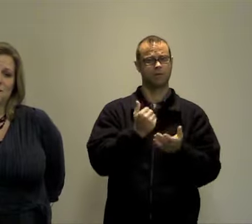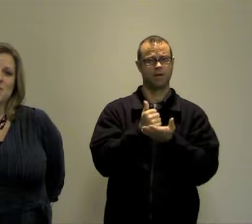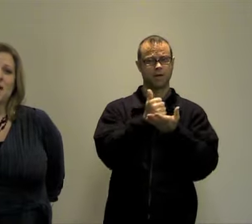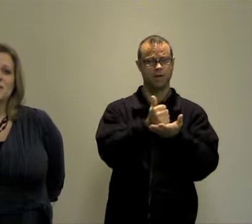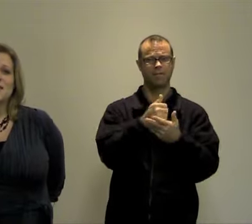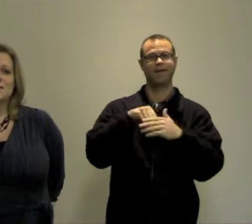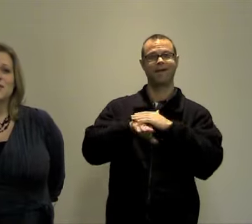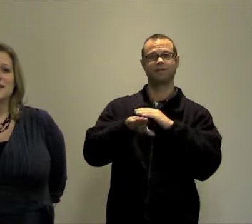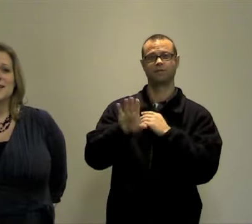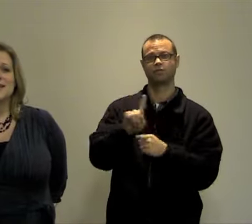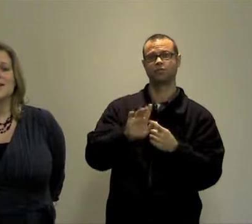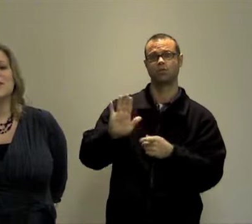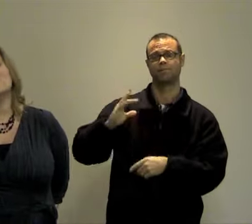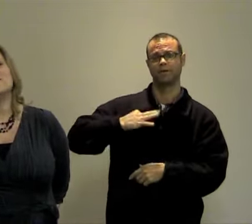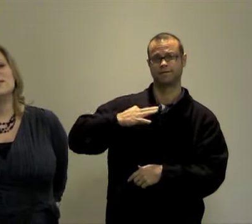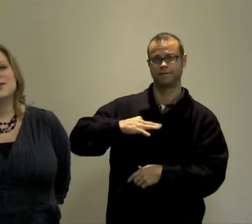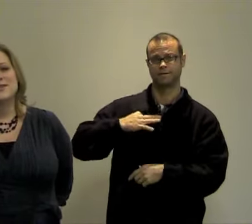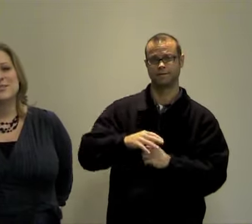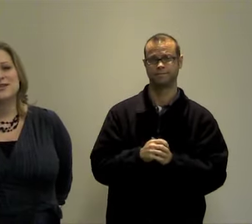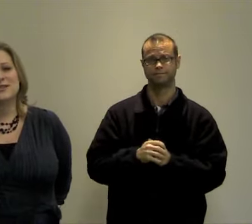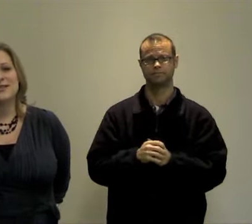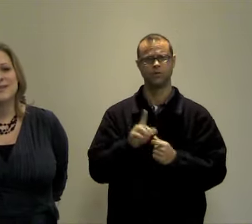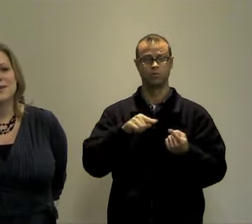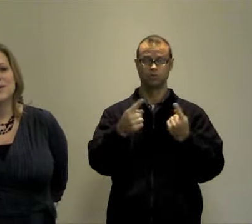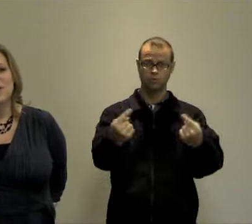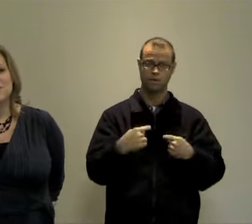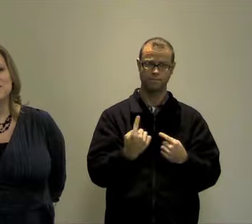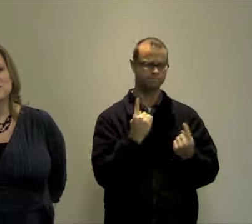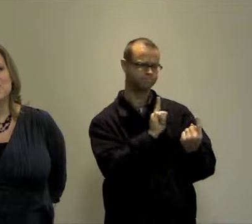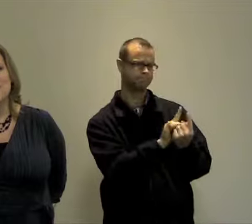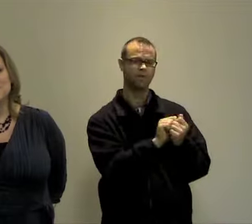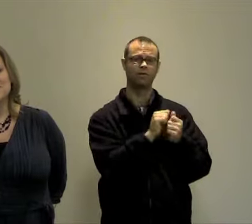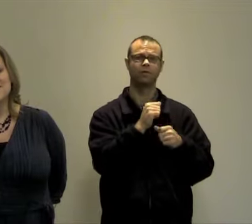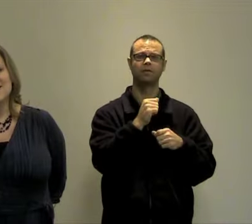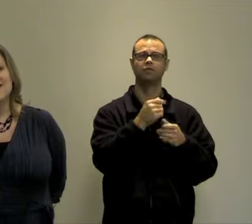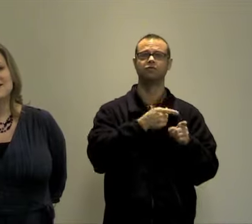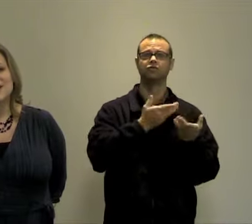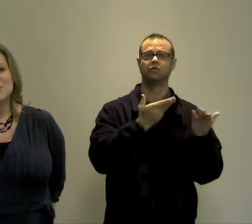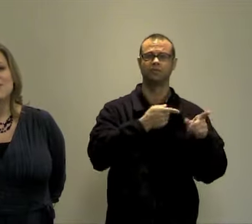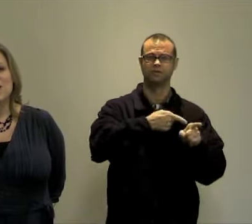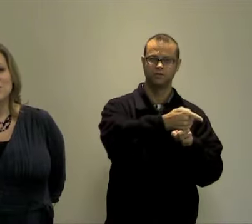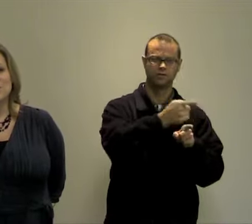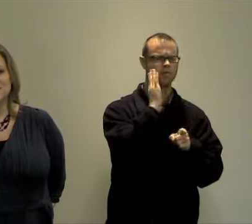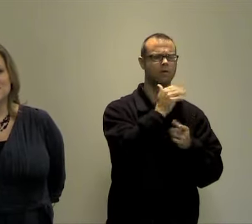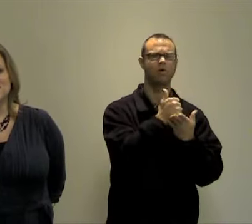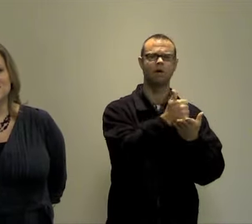When you come to FJC you will meet with a service specialist who will help you explore your options and link you with available resources.